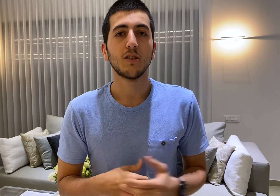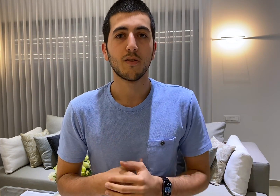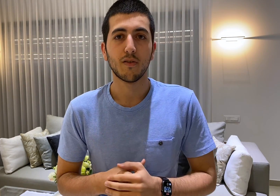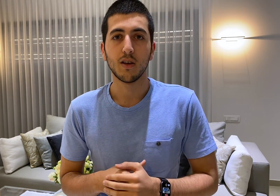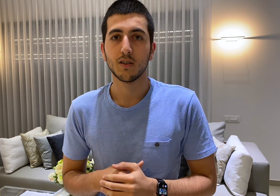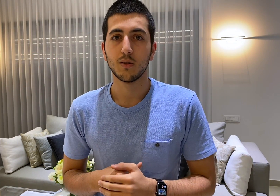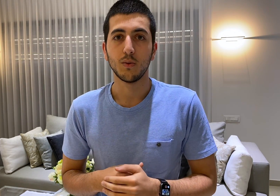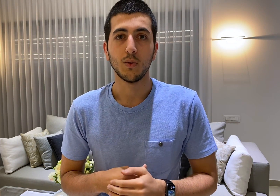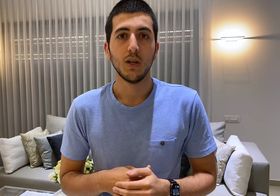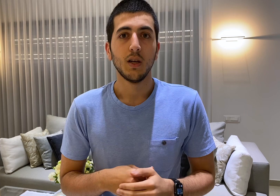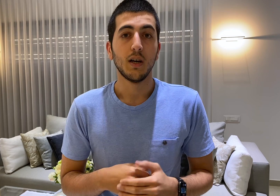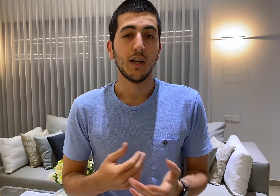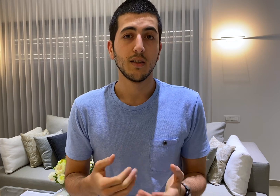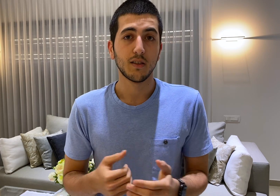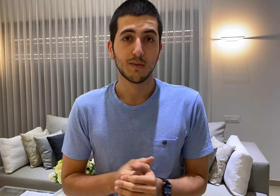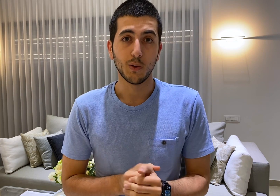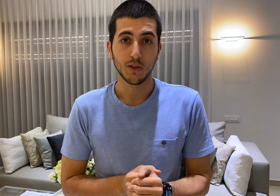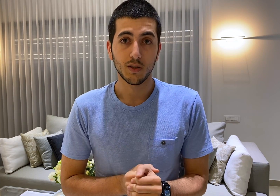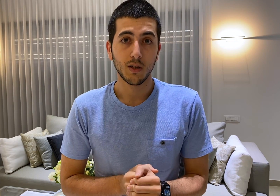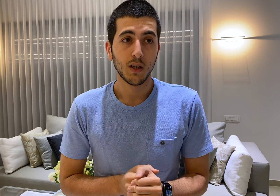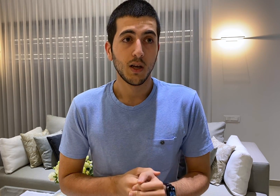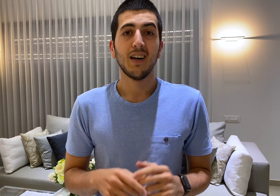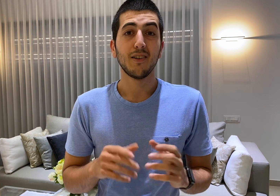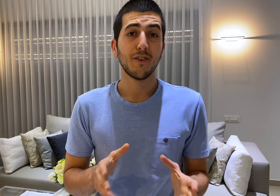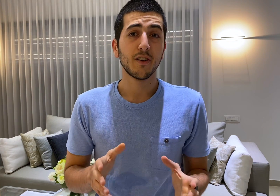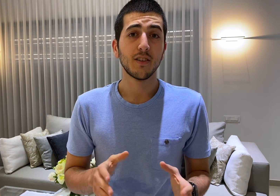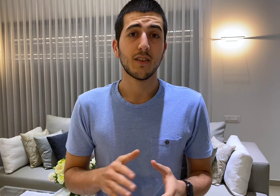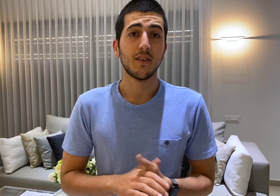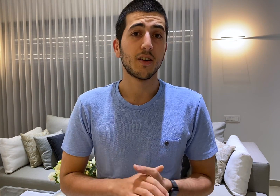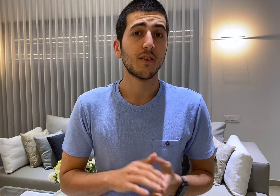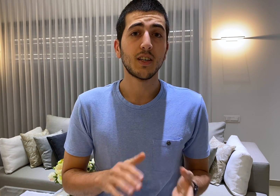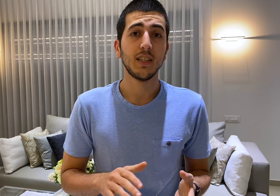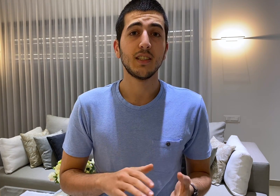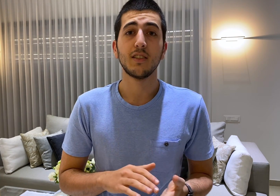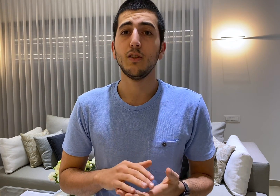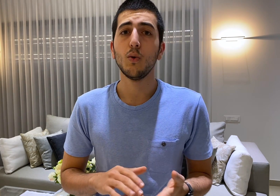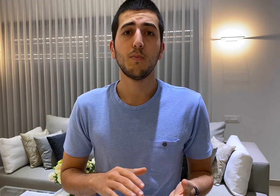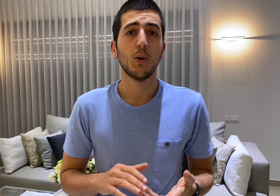other things to handle these poses I figured that there currently is no pose